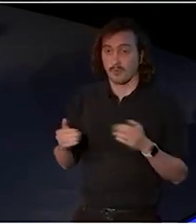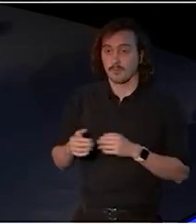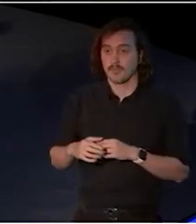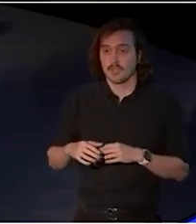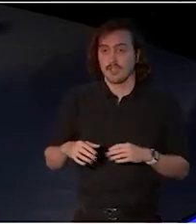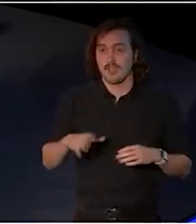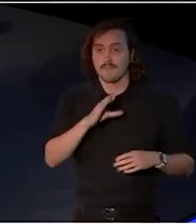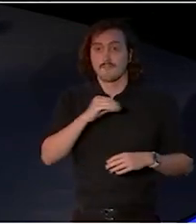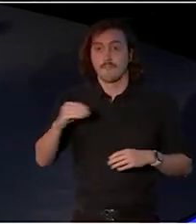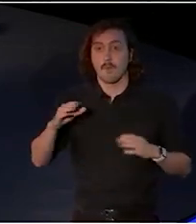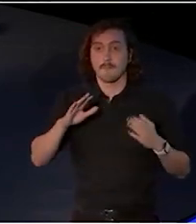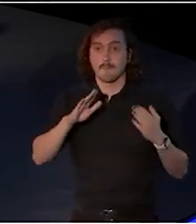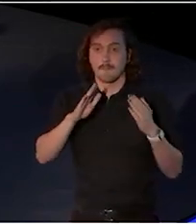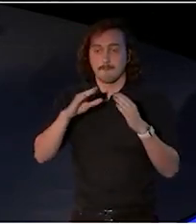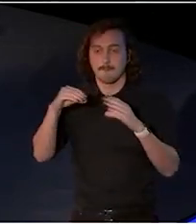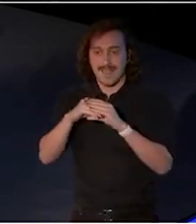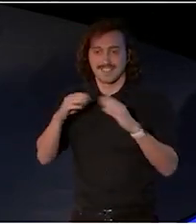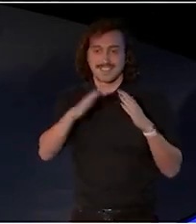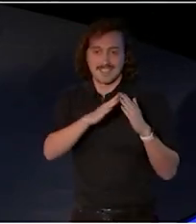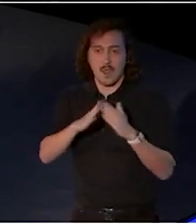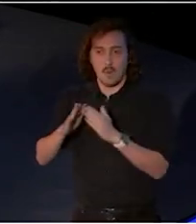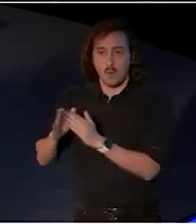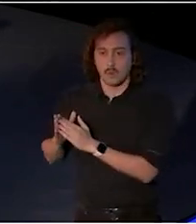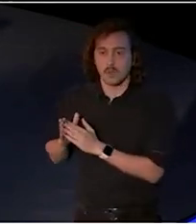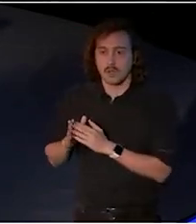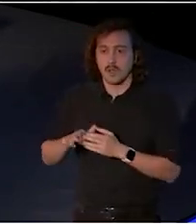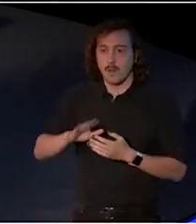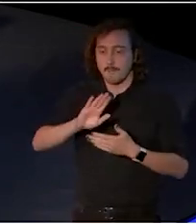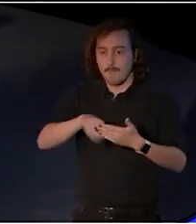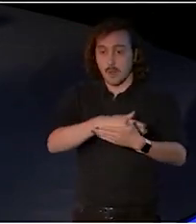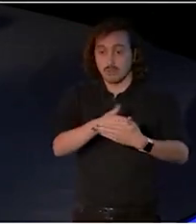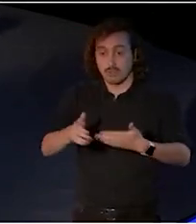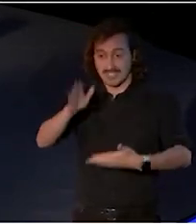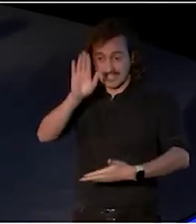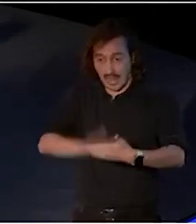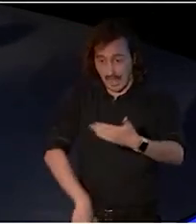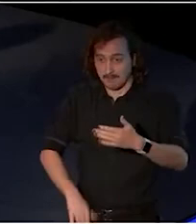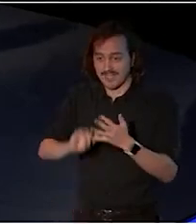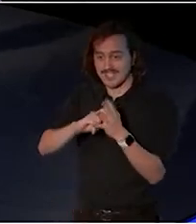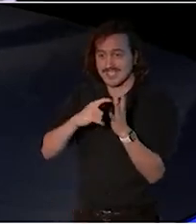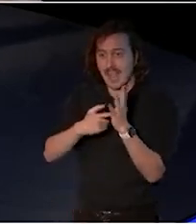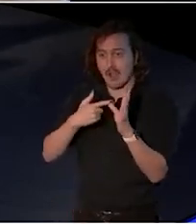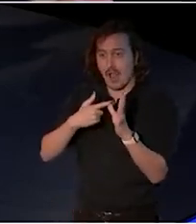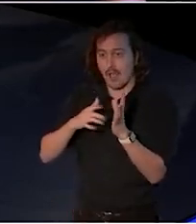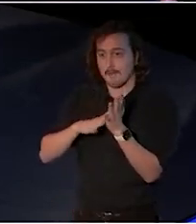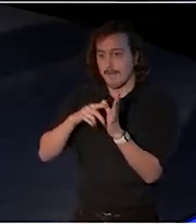the Bankstown Poetry Slam, Sara Mansour.